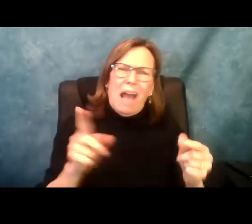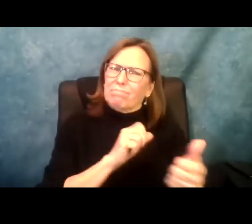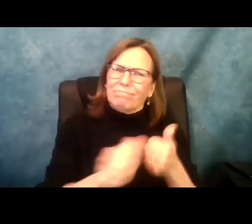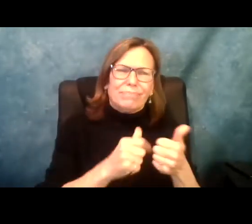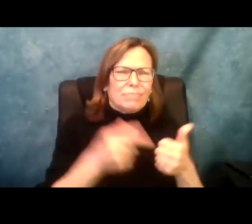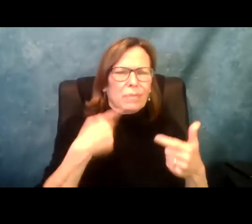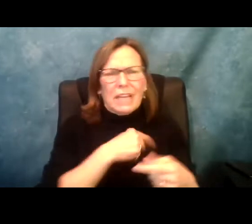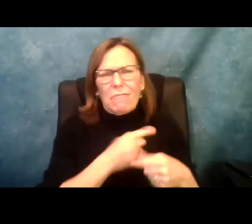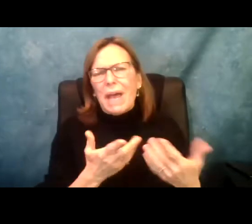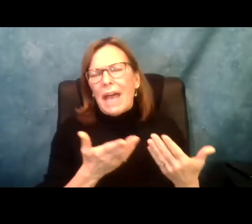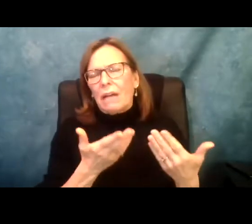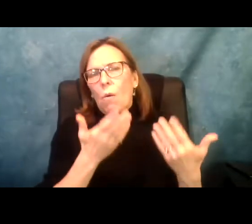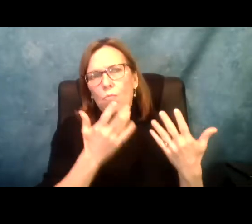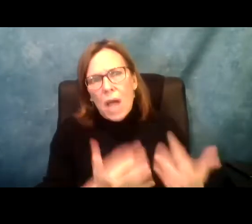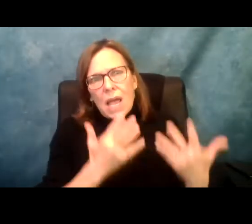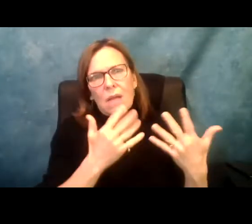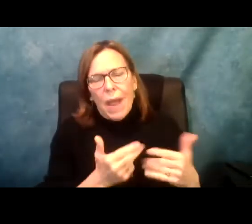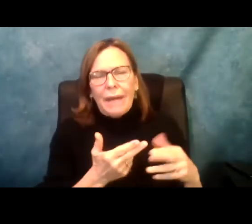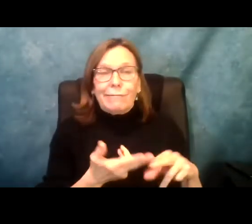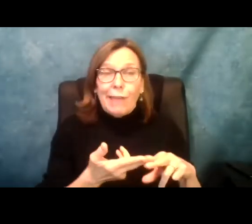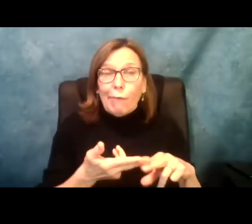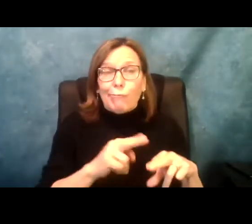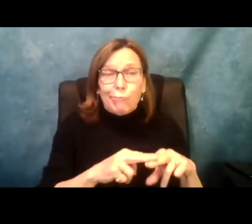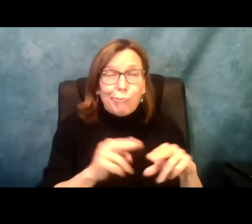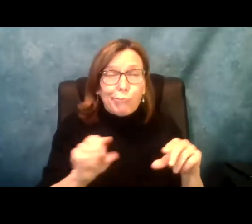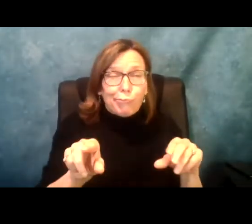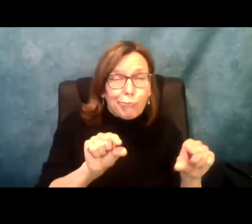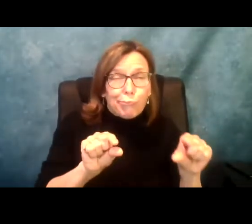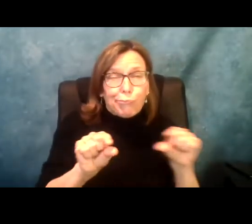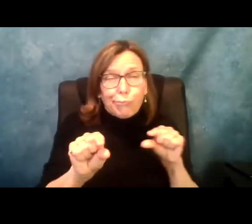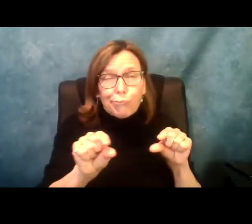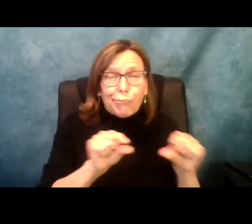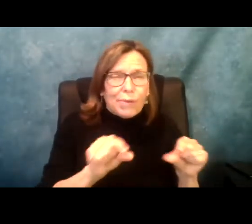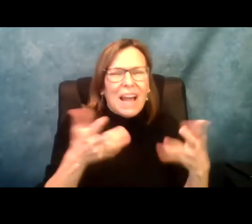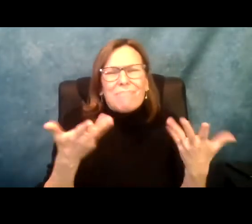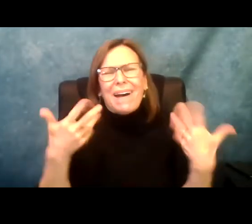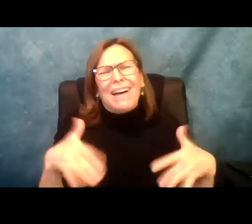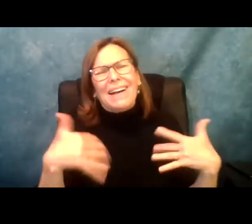field, is to make sure that happens. We have been waiting